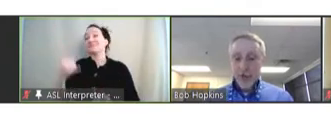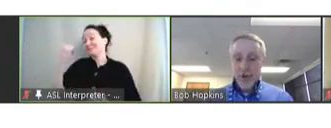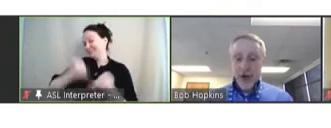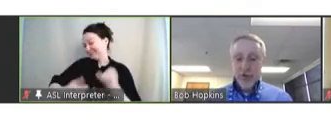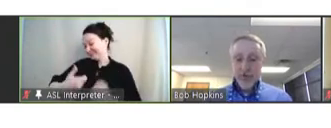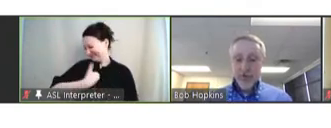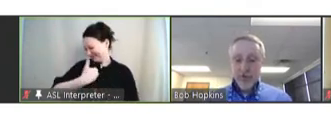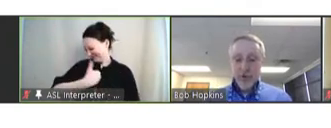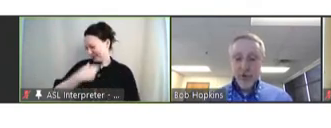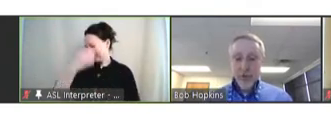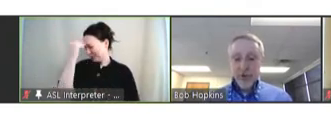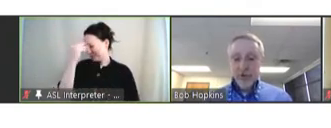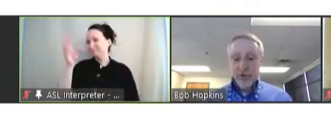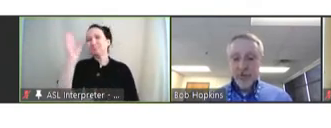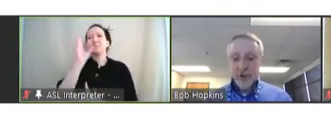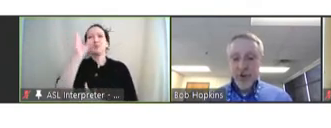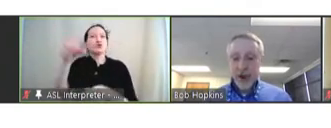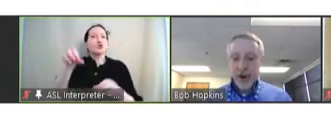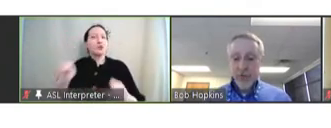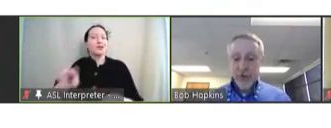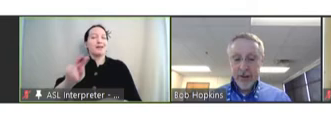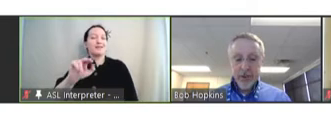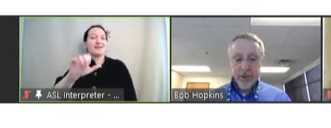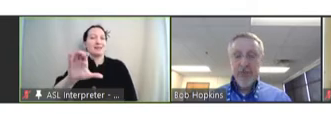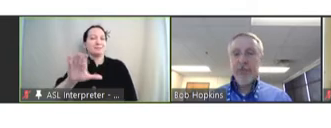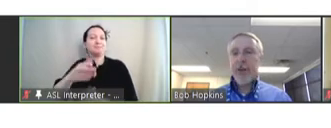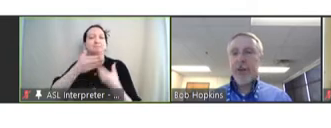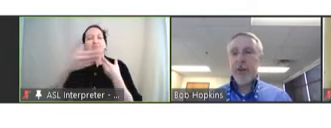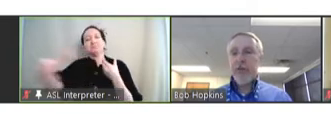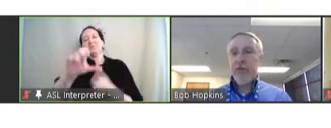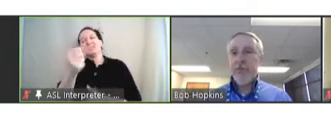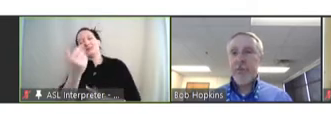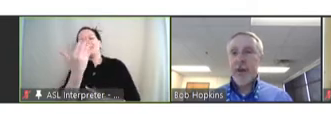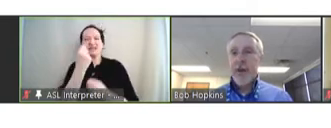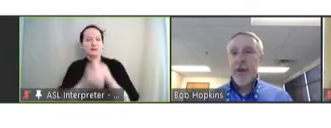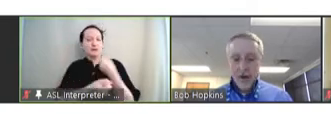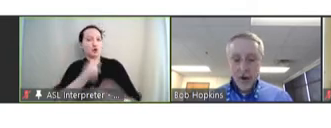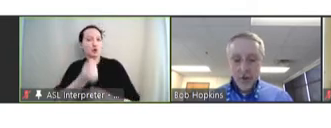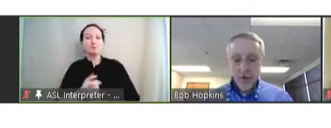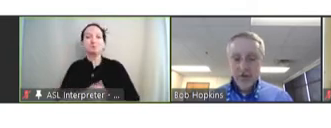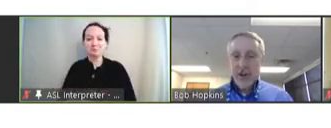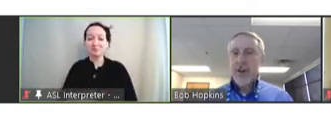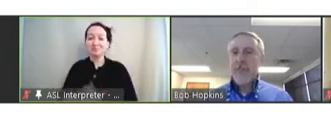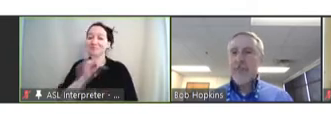my thoughts on future opportunities for NVAC over the next 10 to 15 years. Dr. Orenstein,